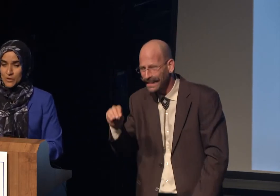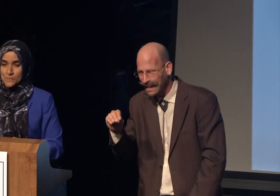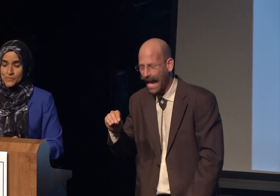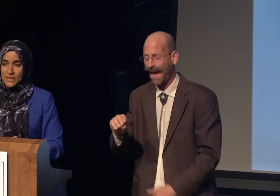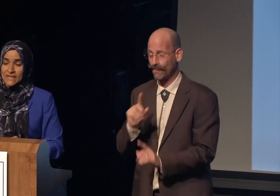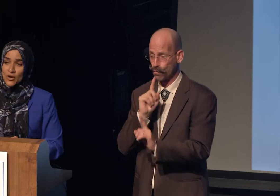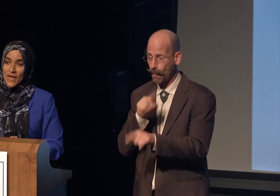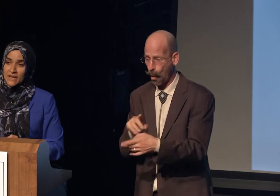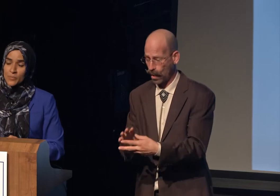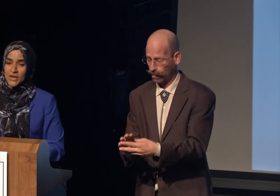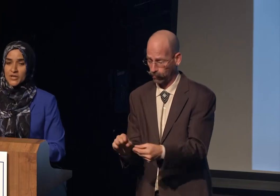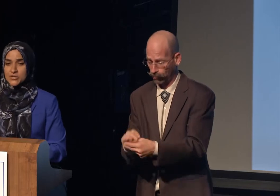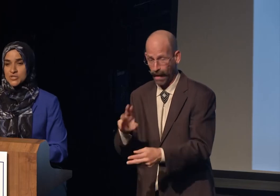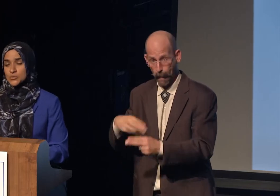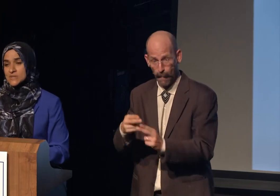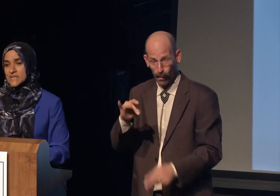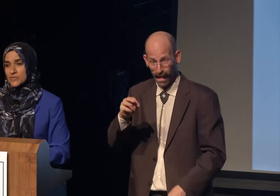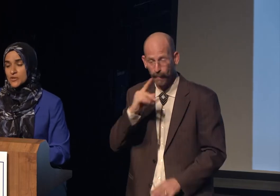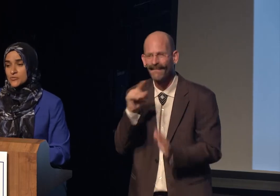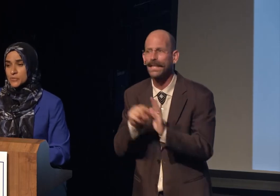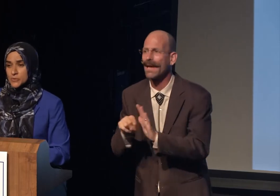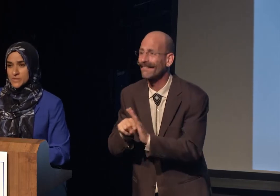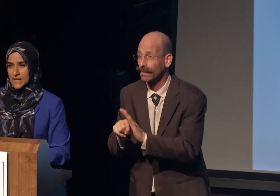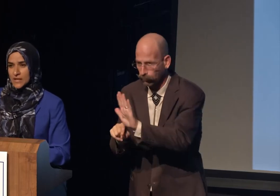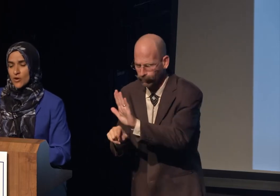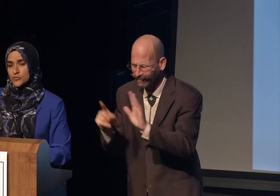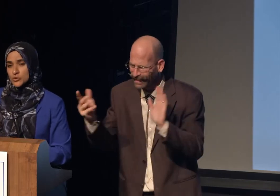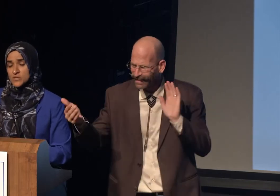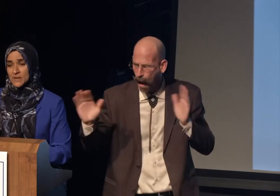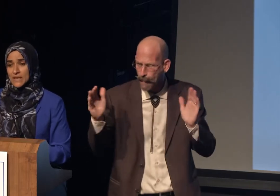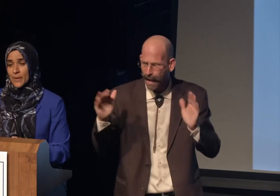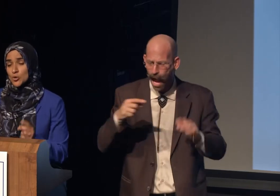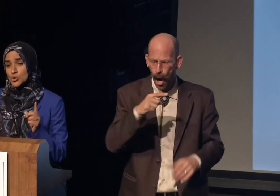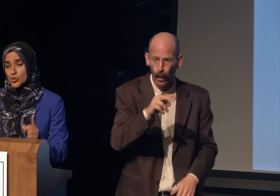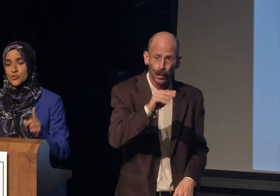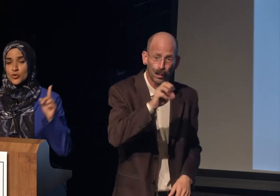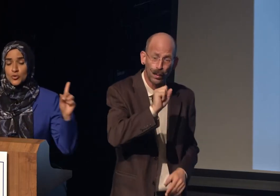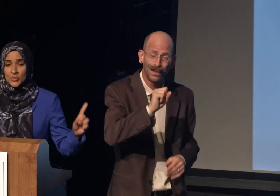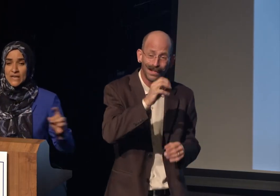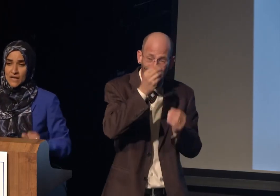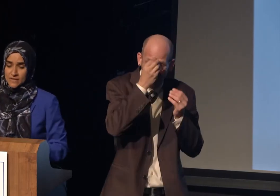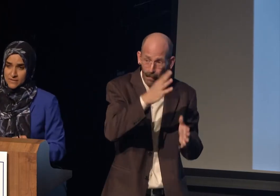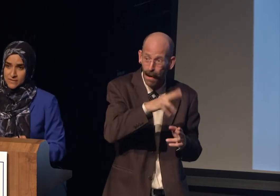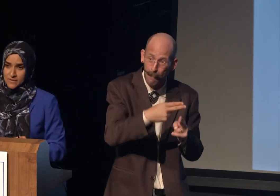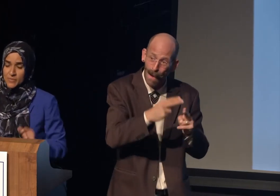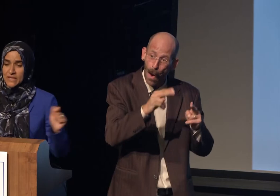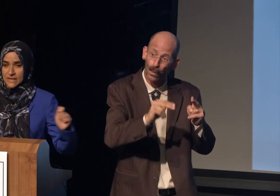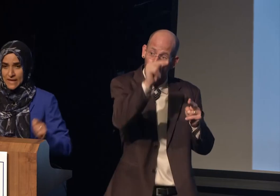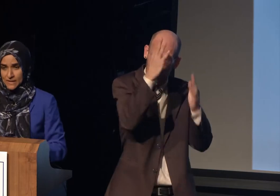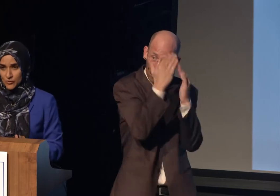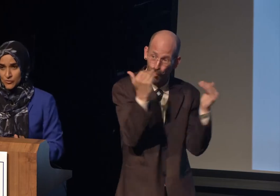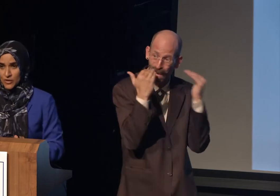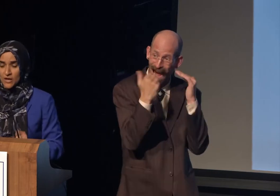Now that compares to 73% of news media about North Korea being negative.